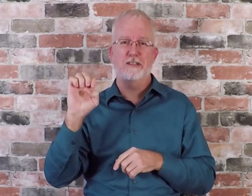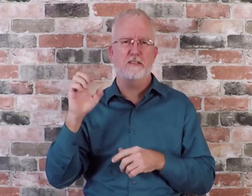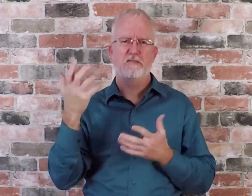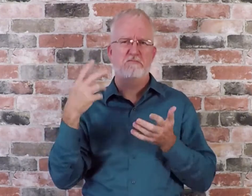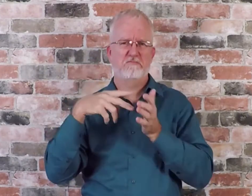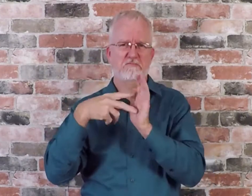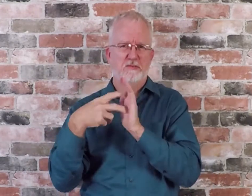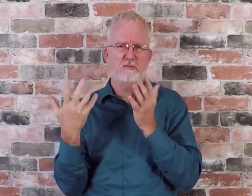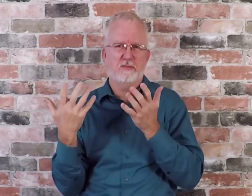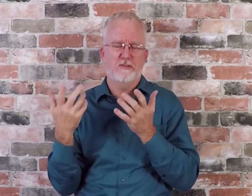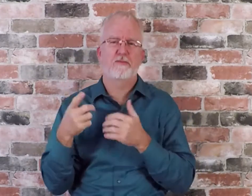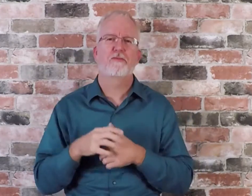What does that mean?